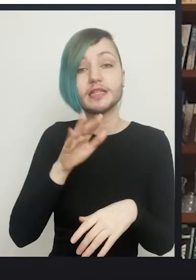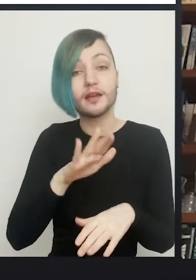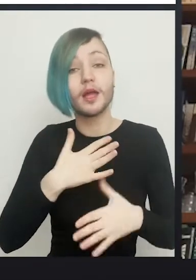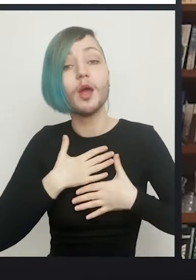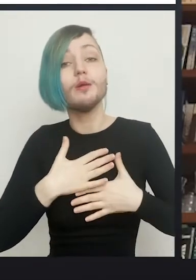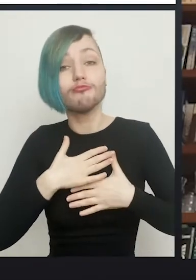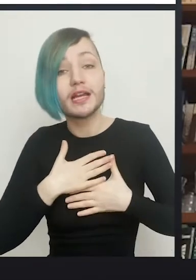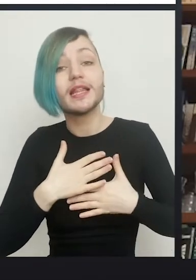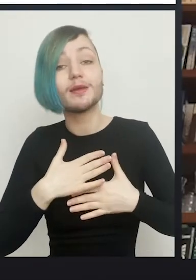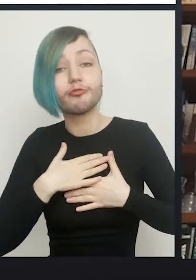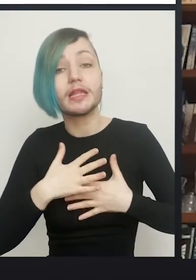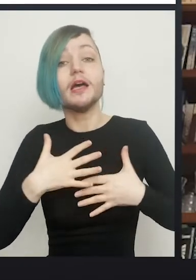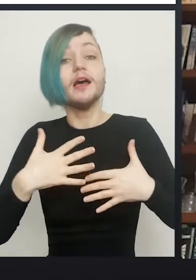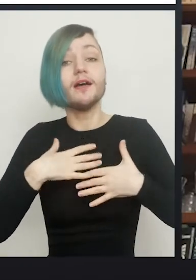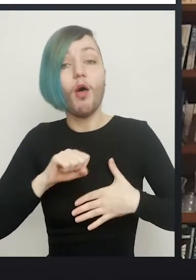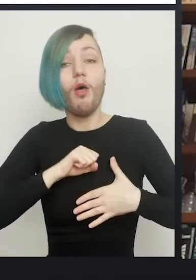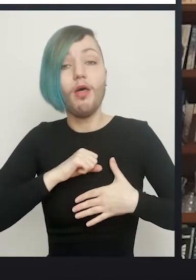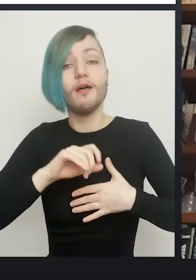keep breathing, nice deep breaths, cough out the tube, that sort of thing.